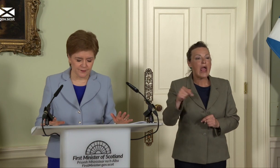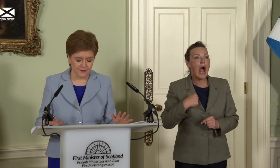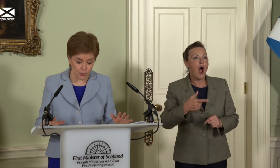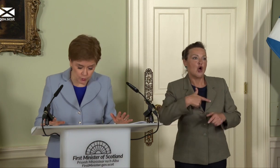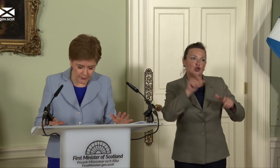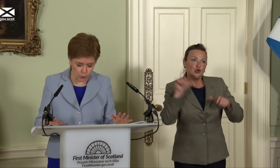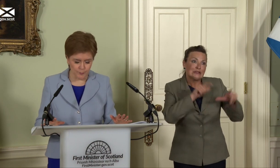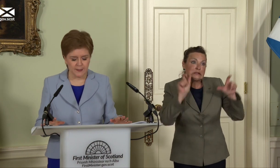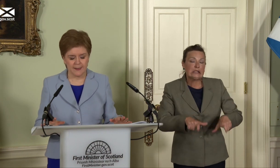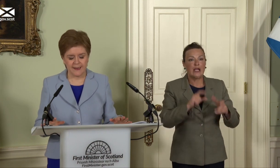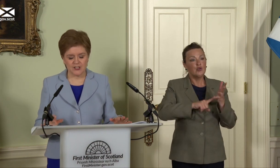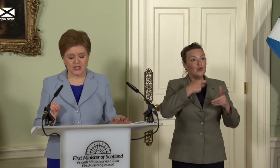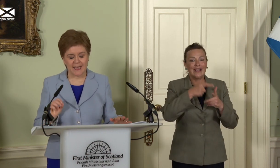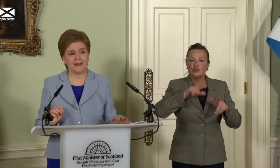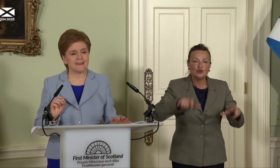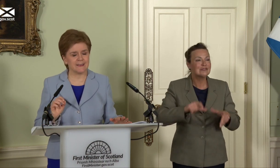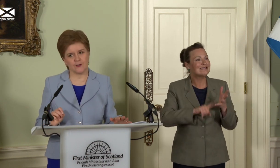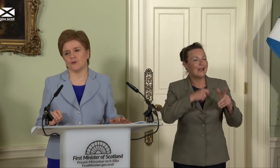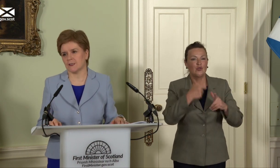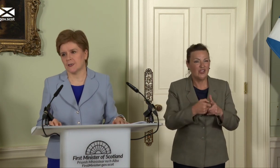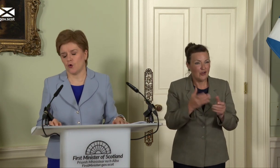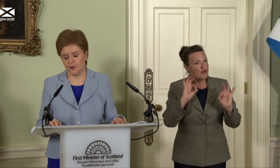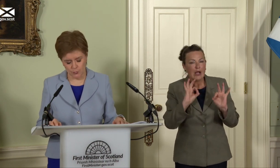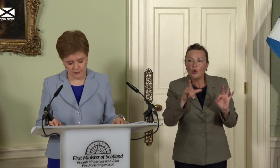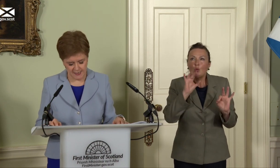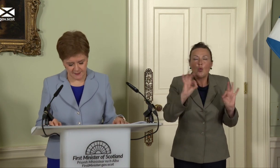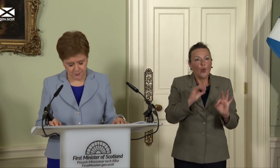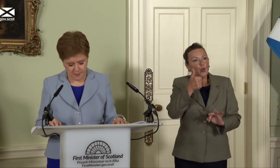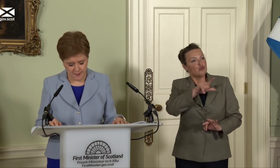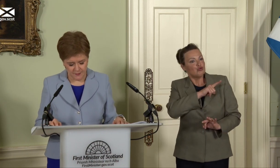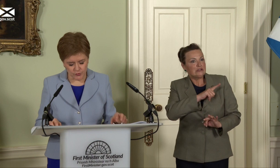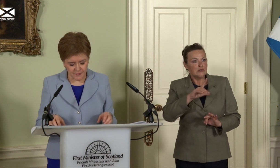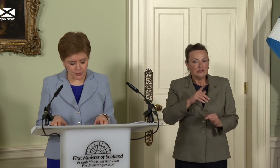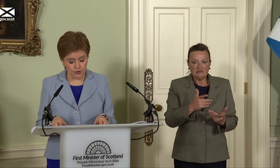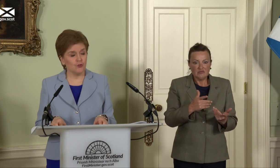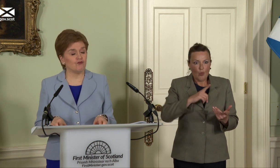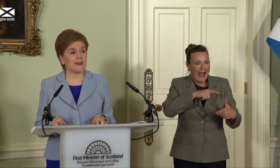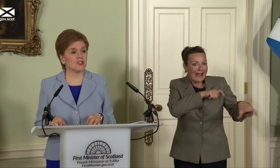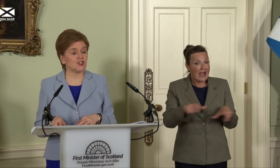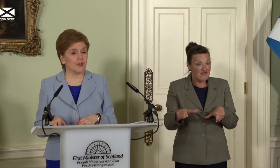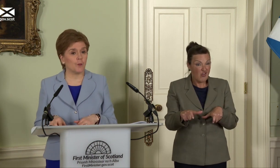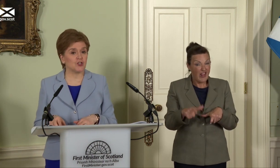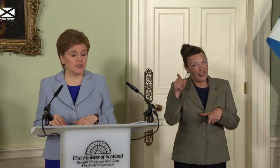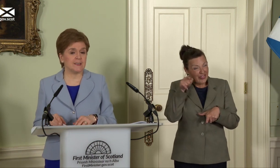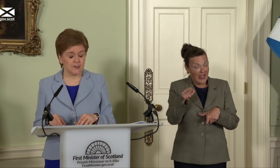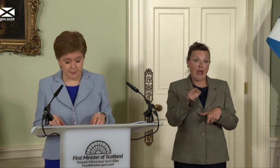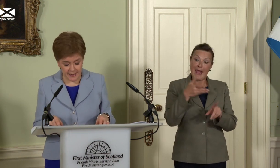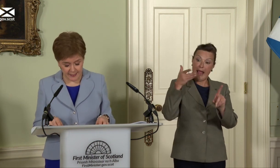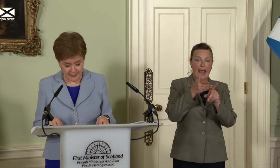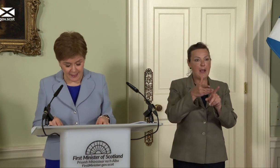Their only hope is to cast doubt on the process. Those of us who relish the opportunity to make